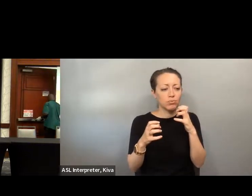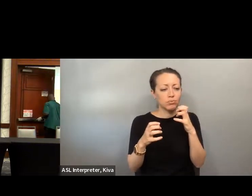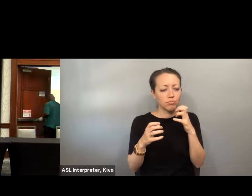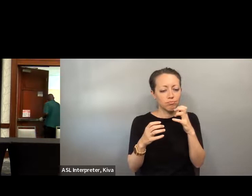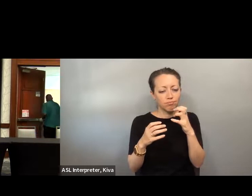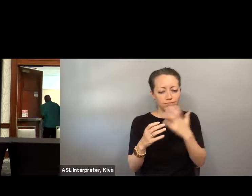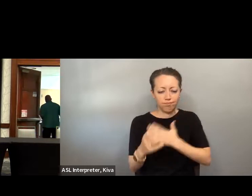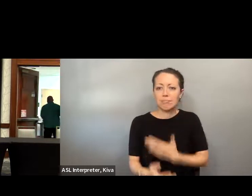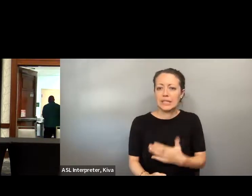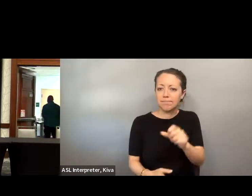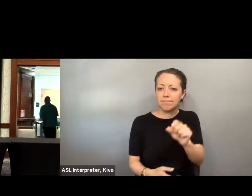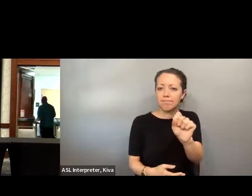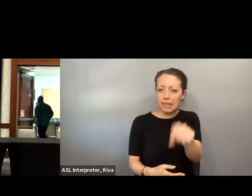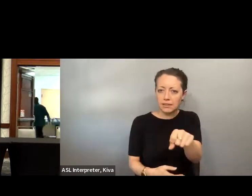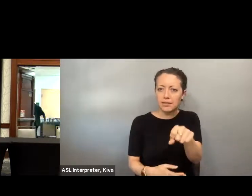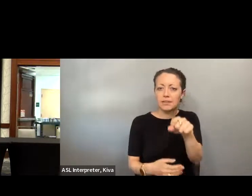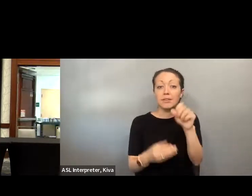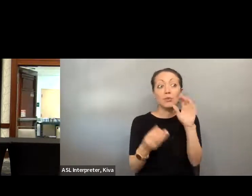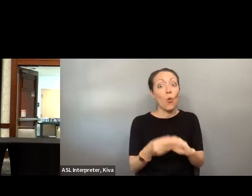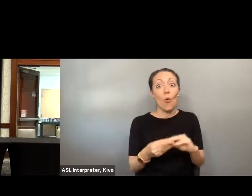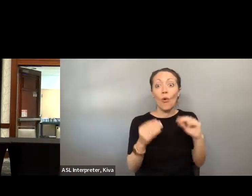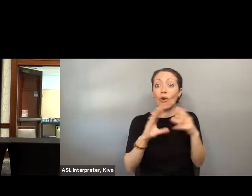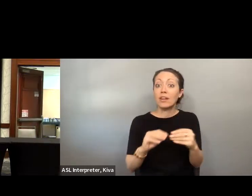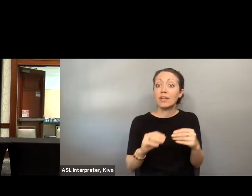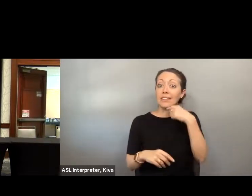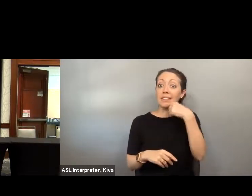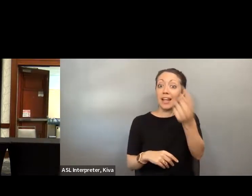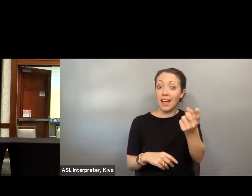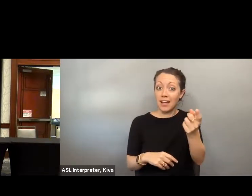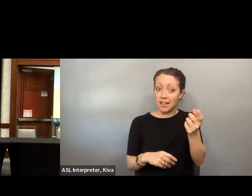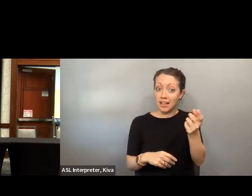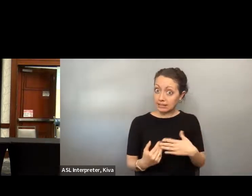I wanna and with one caveat that I know that sharing our stories is tiresome.